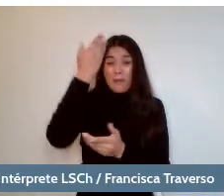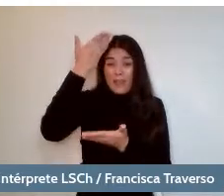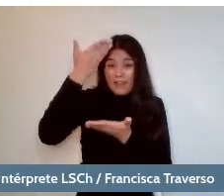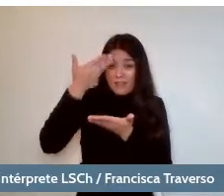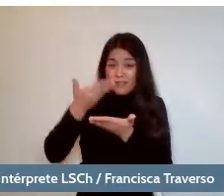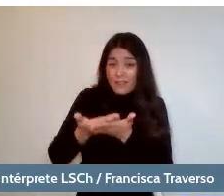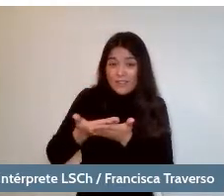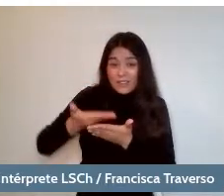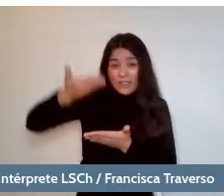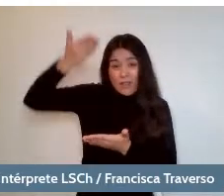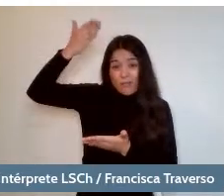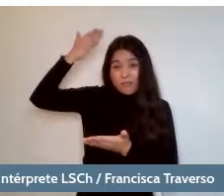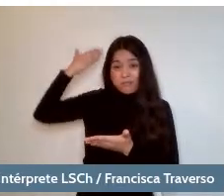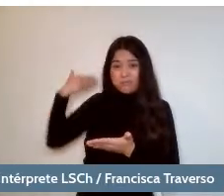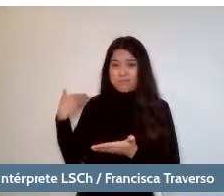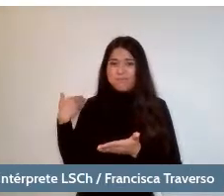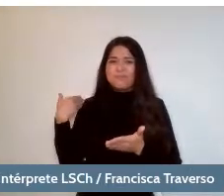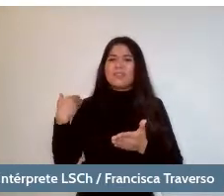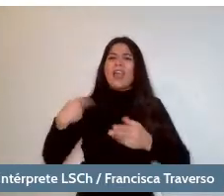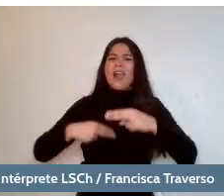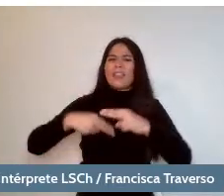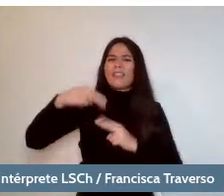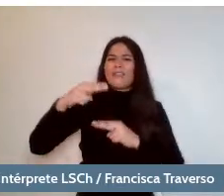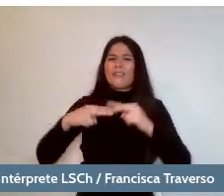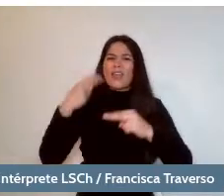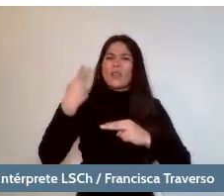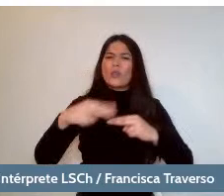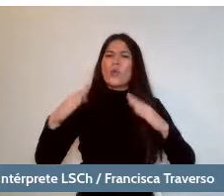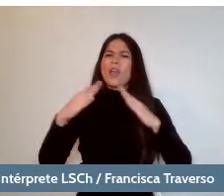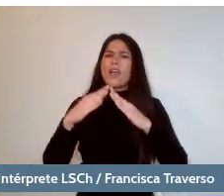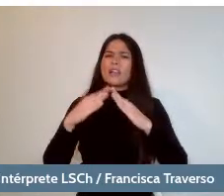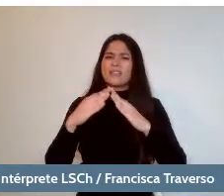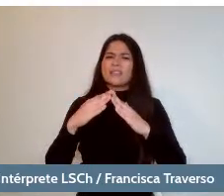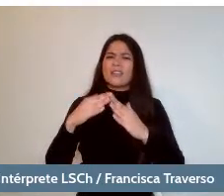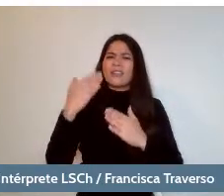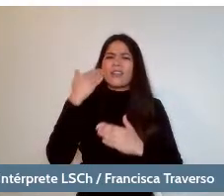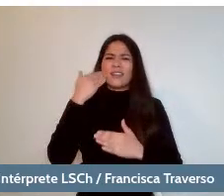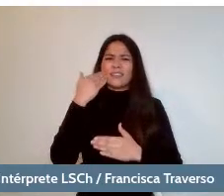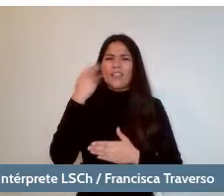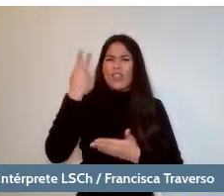of Artifica tu Casa back in 2020. A long time ago.